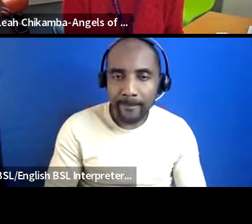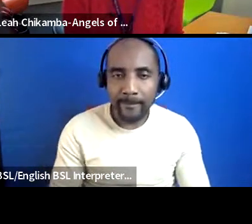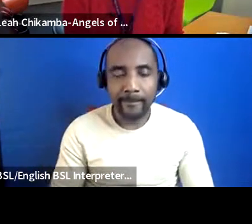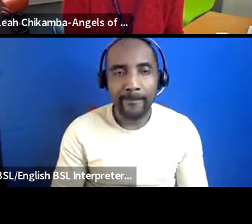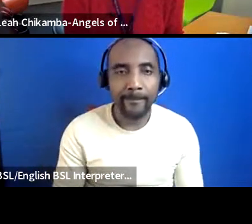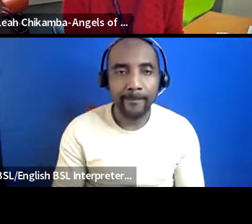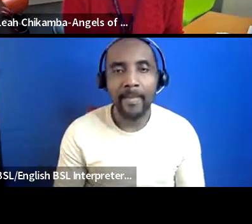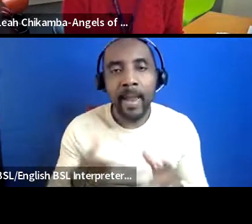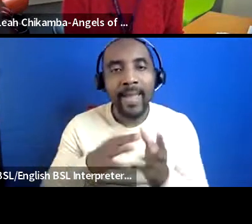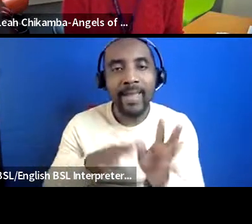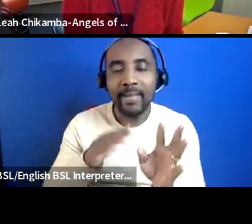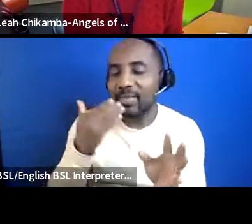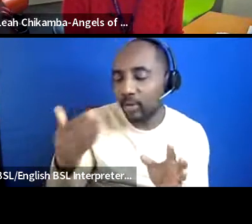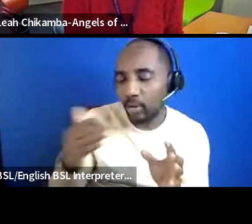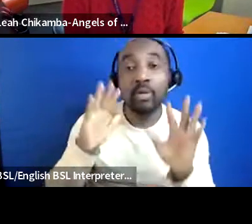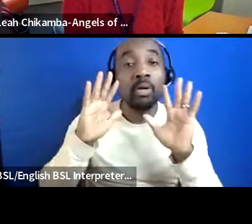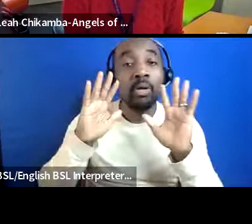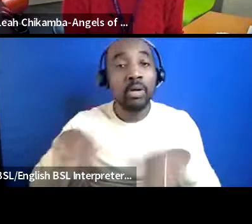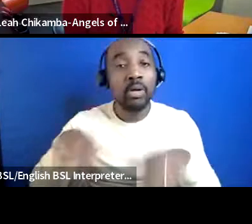okay well while we're waiting for um